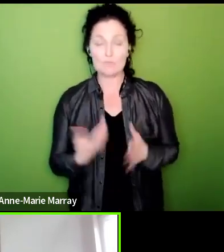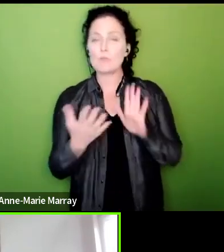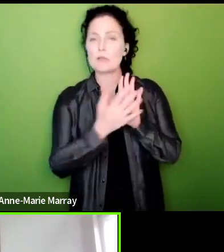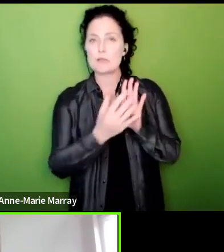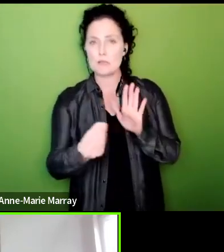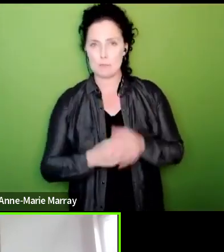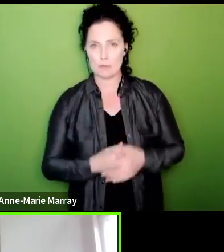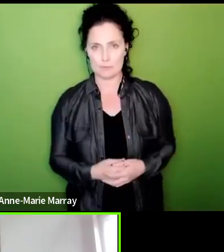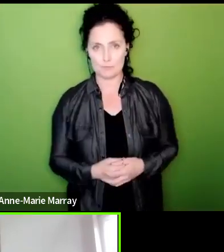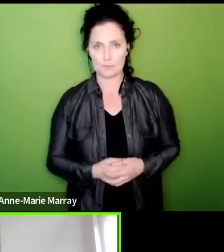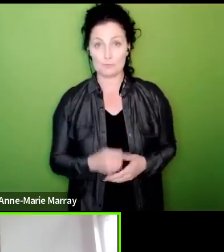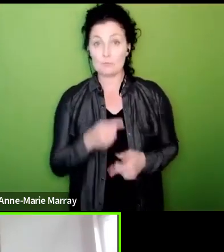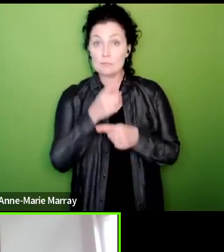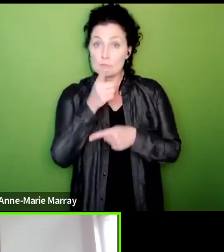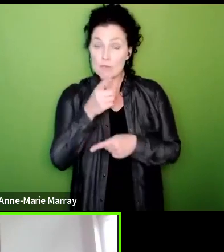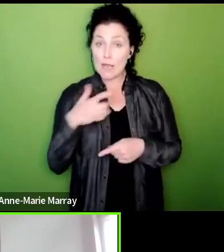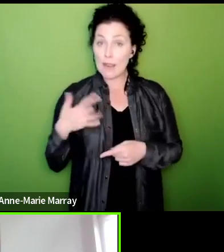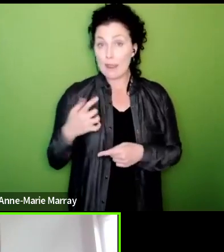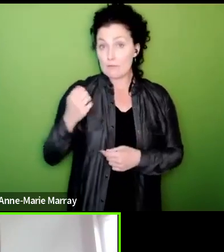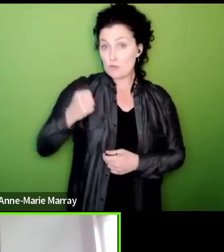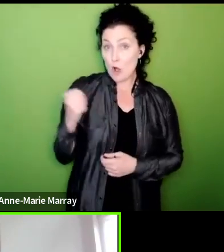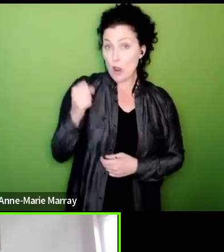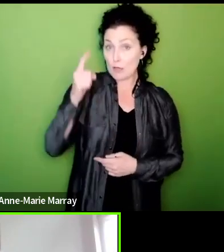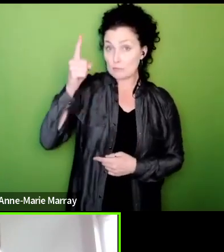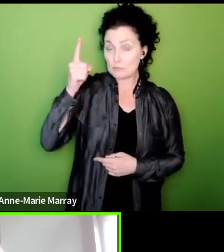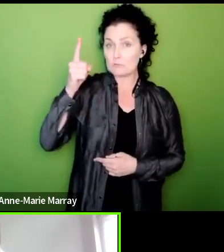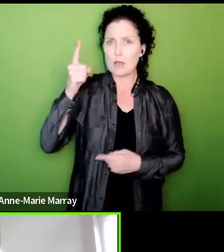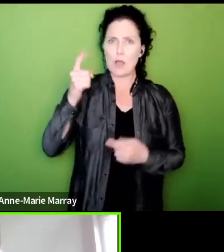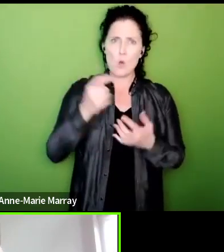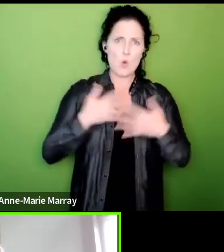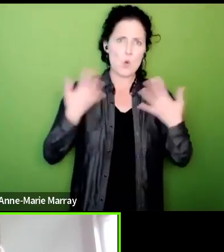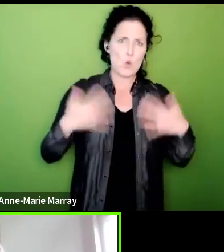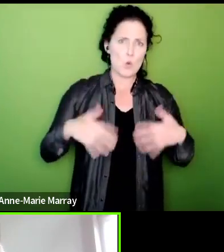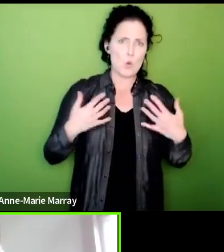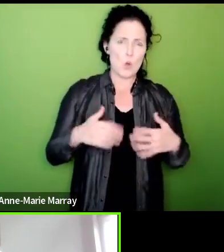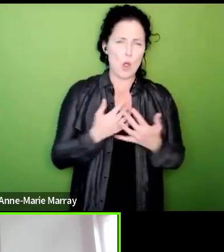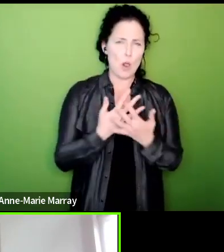if you're in Scotland it's clear in Scotland there is a wave of action that is likely to take place